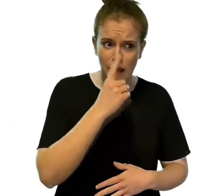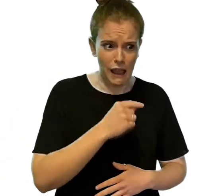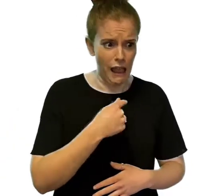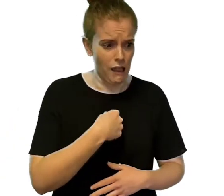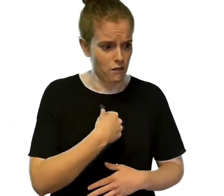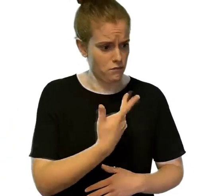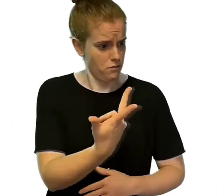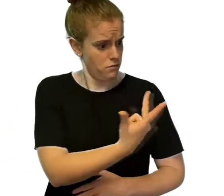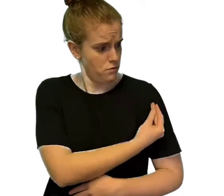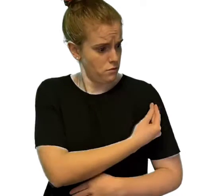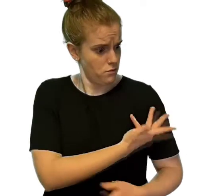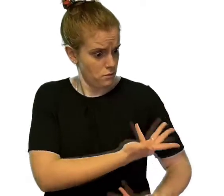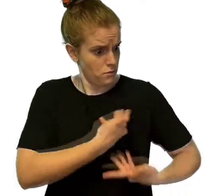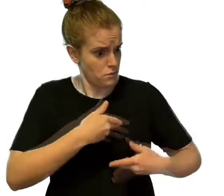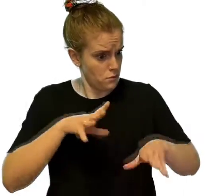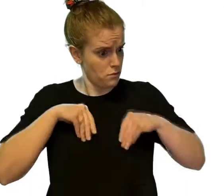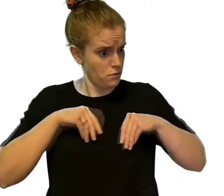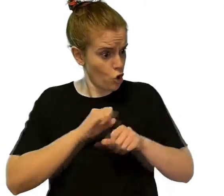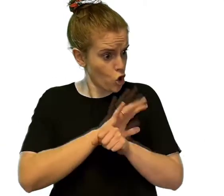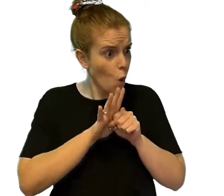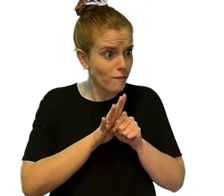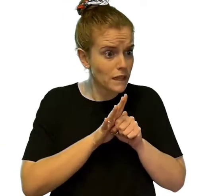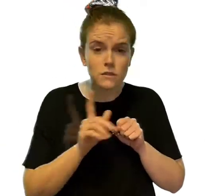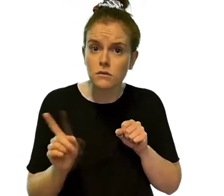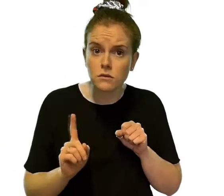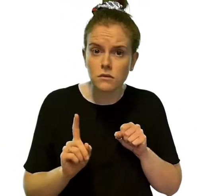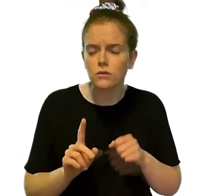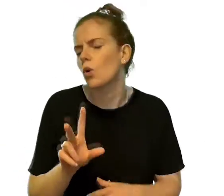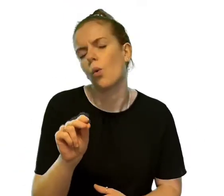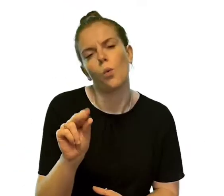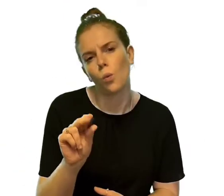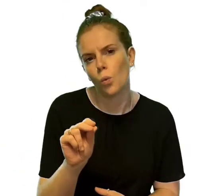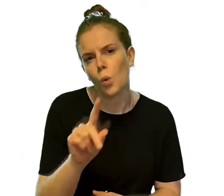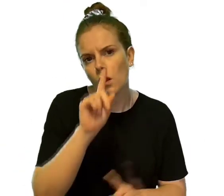No. You cannot catch Covid-19 from the vaccination,